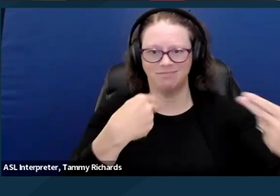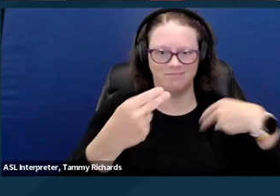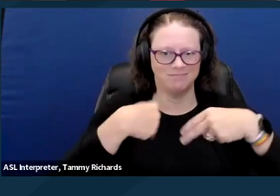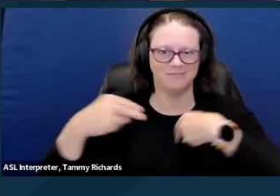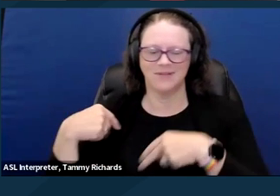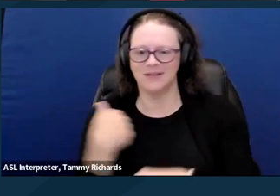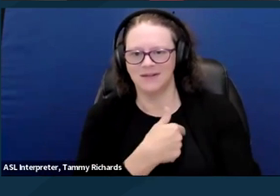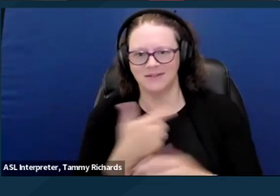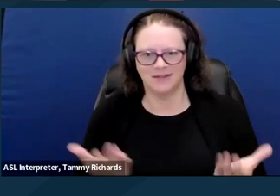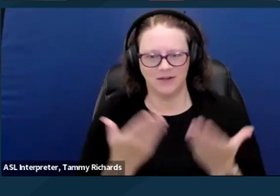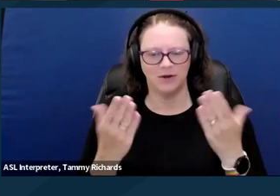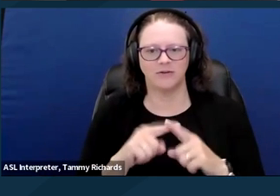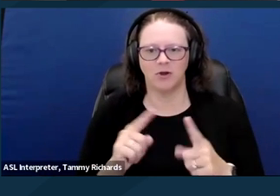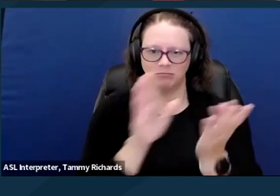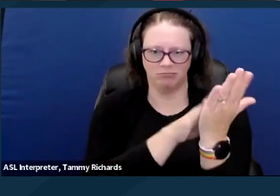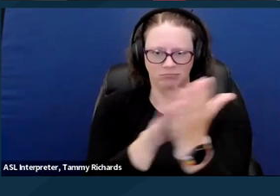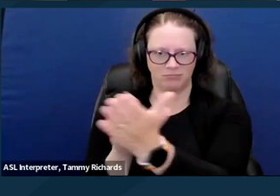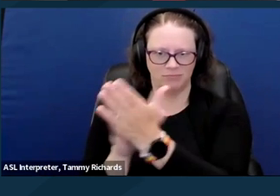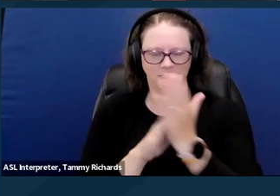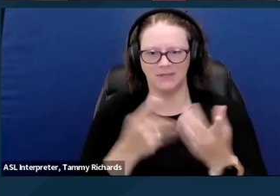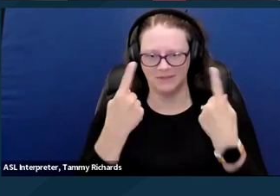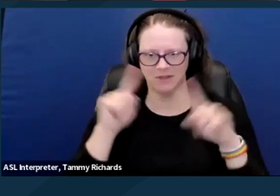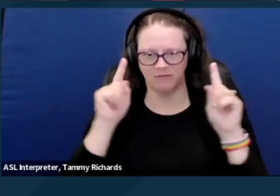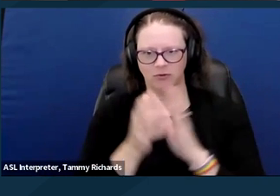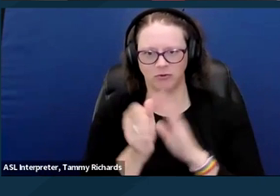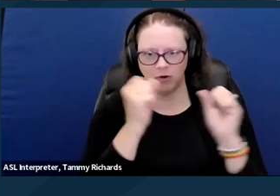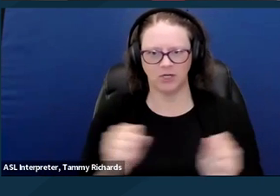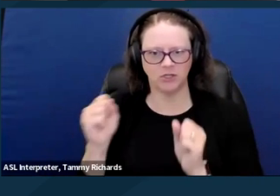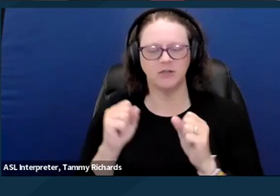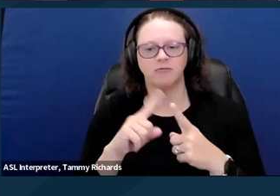coming out of Tennessee, Kentucky, Kansas, Missouri,